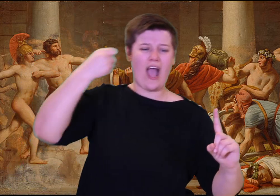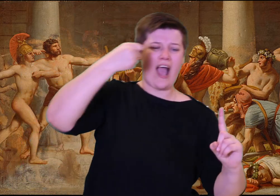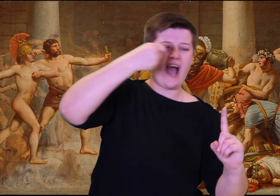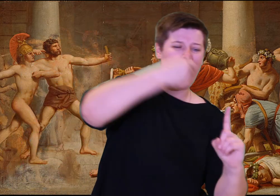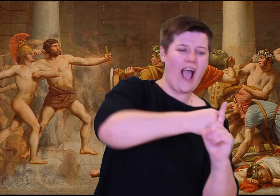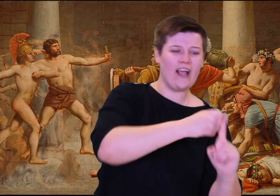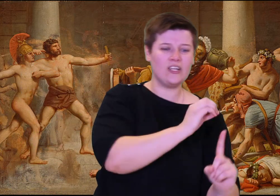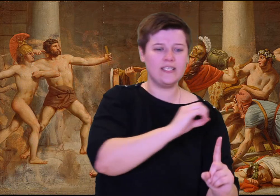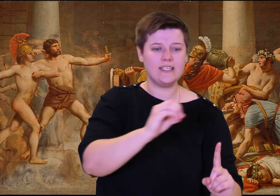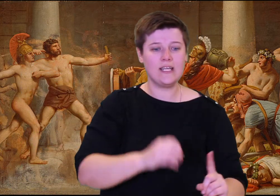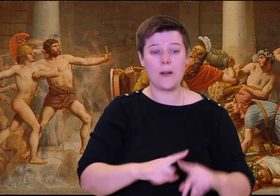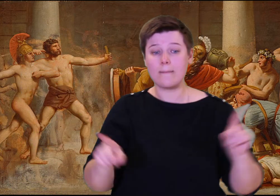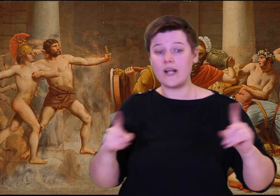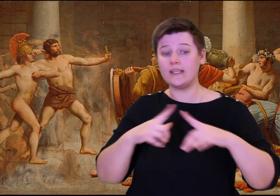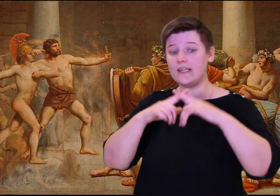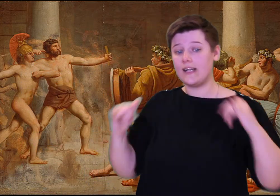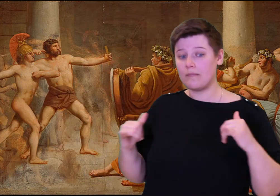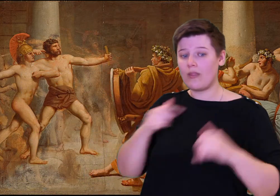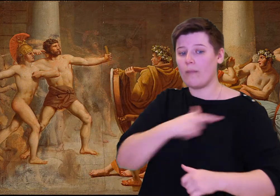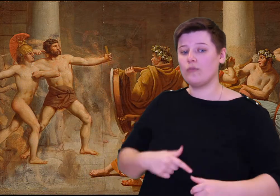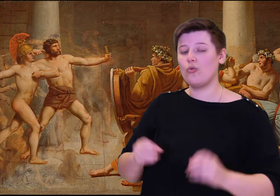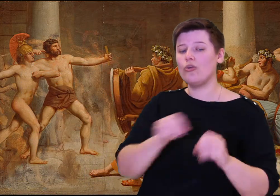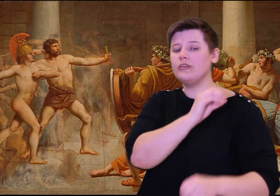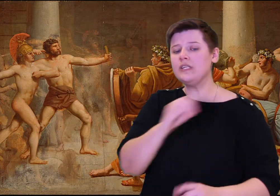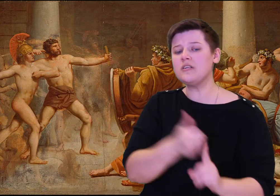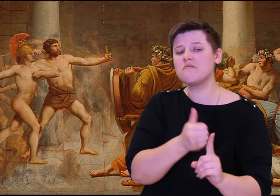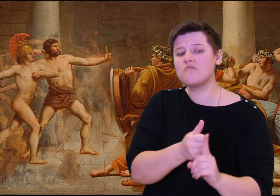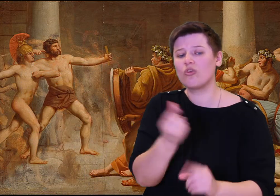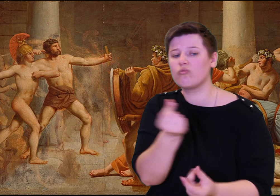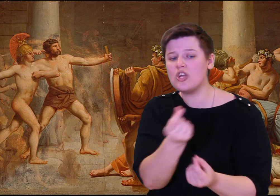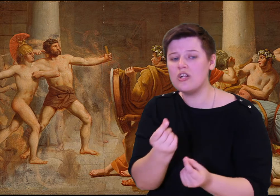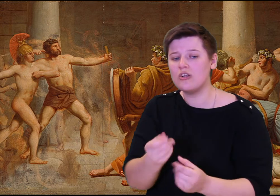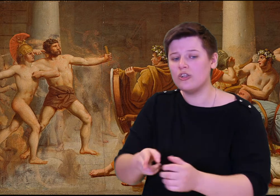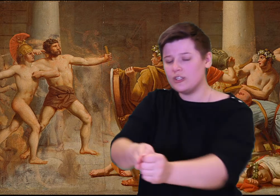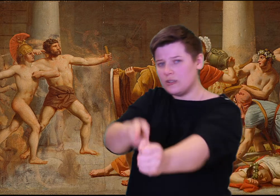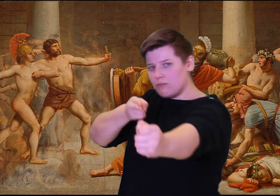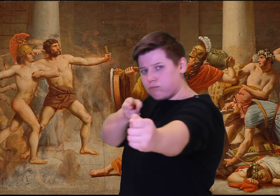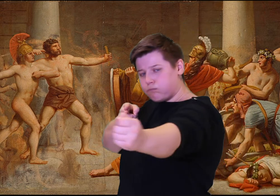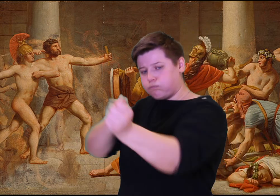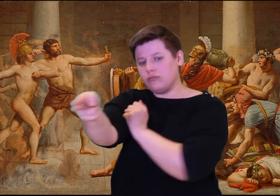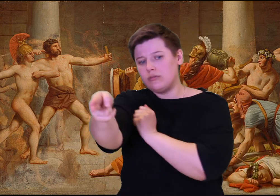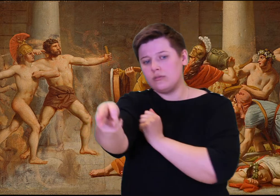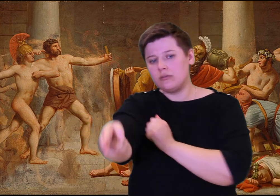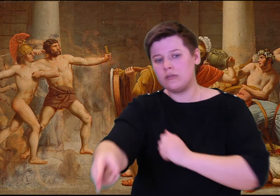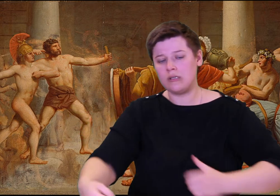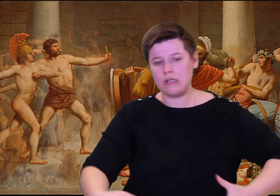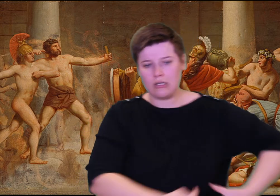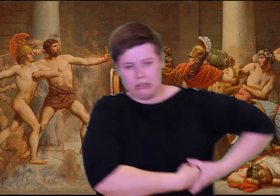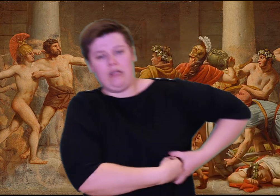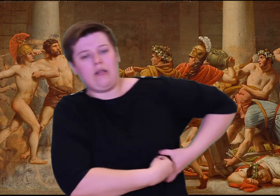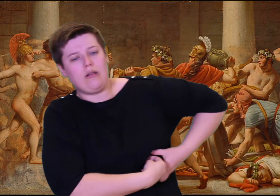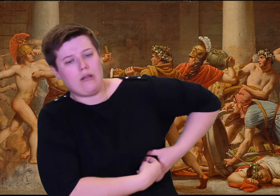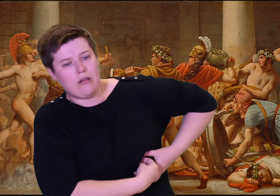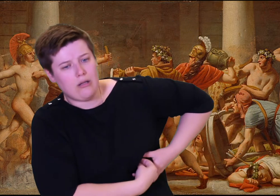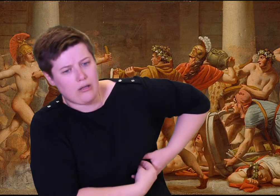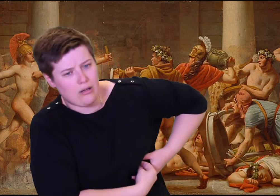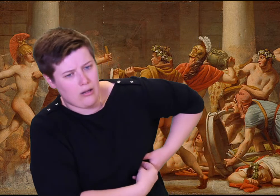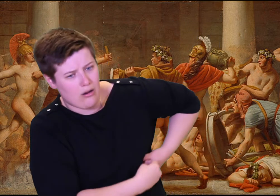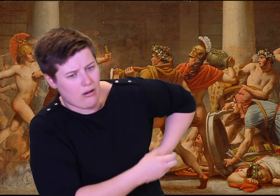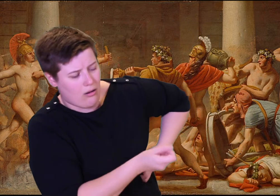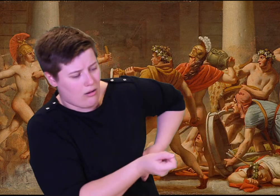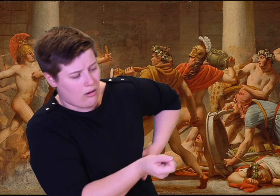You have two choices: fight, or run away: only try to save your lives!